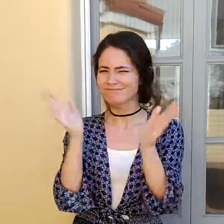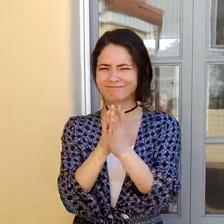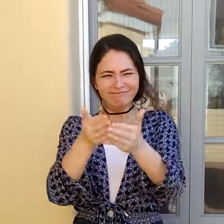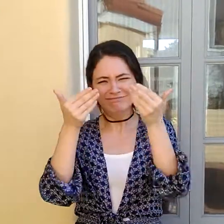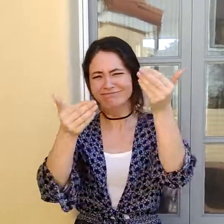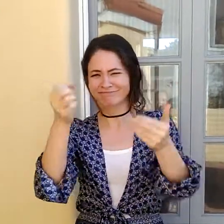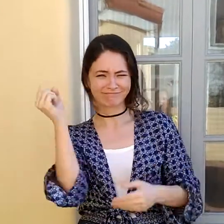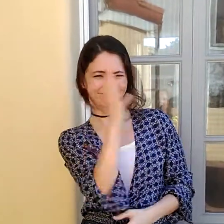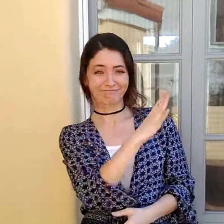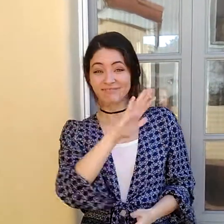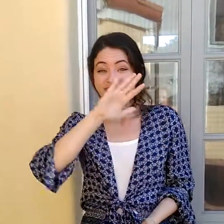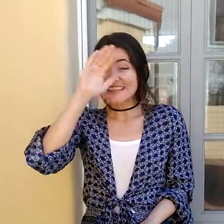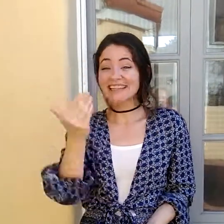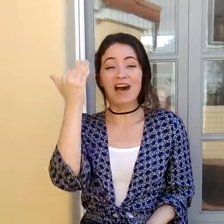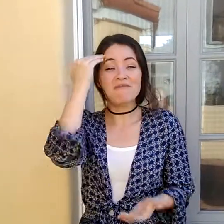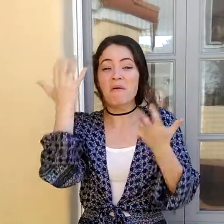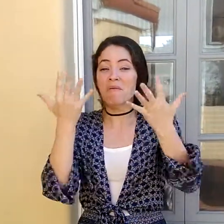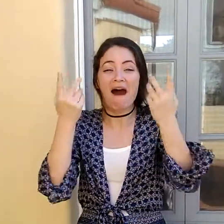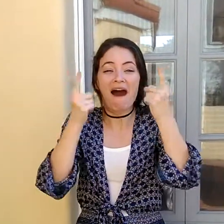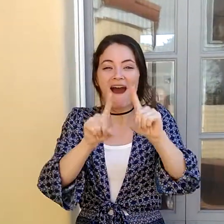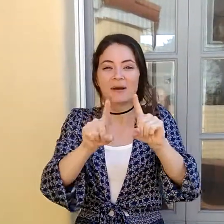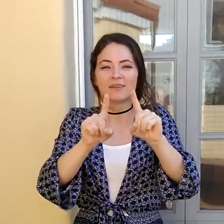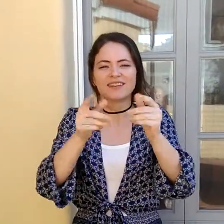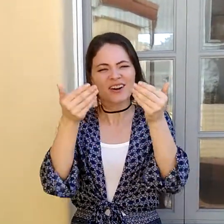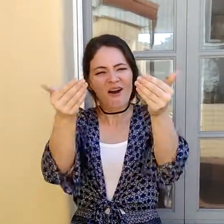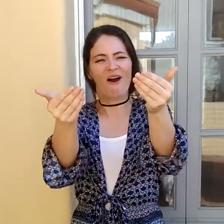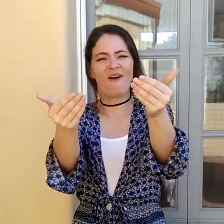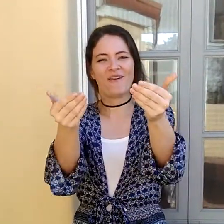go ahead and submit it to this festival! We never know what can happen. Come on..submit your film!